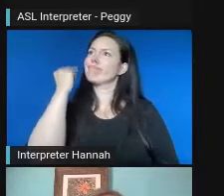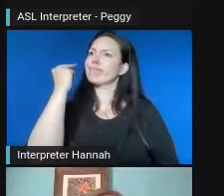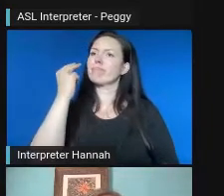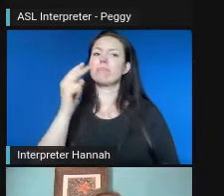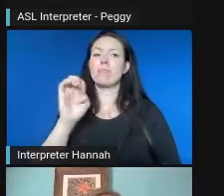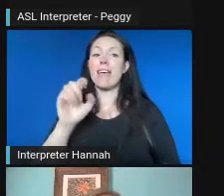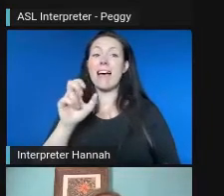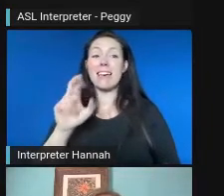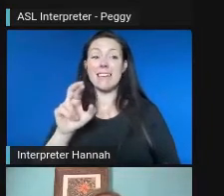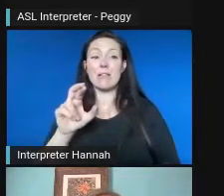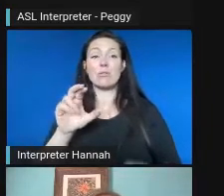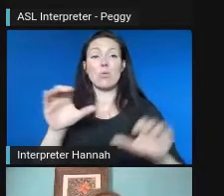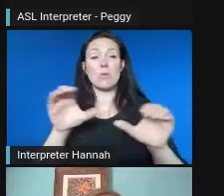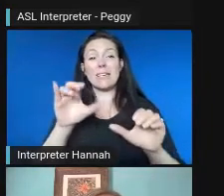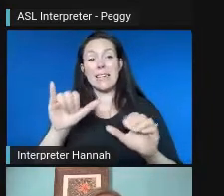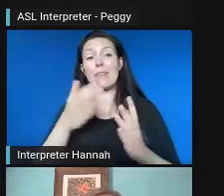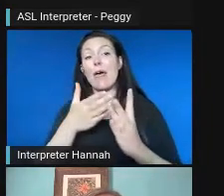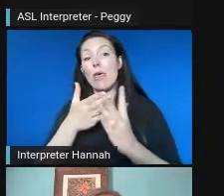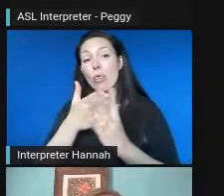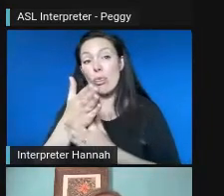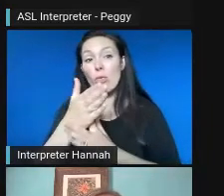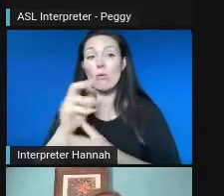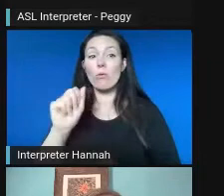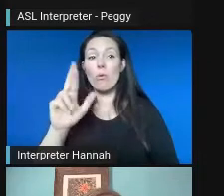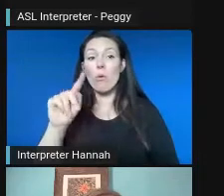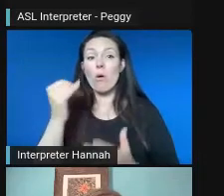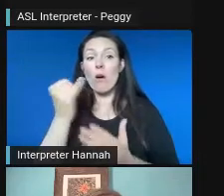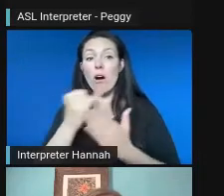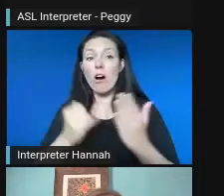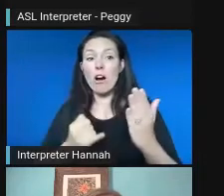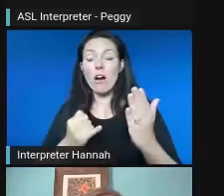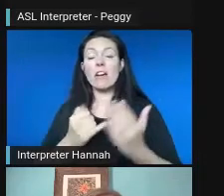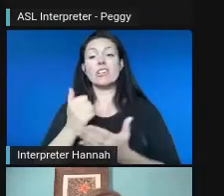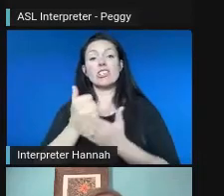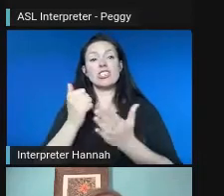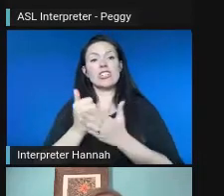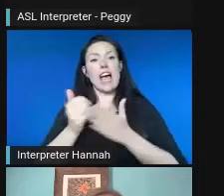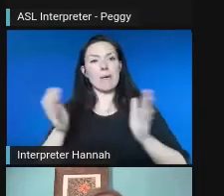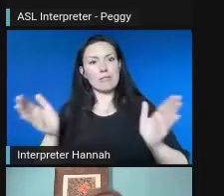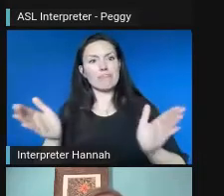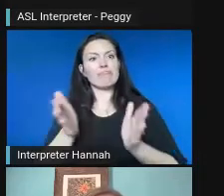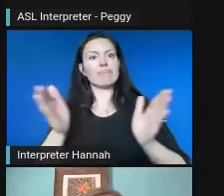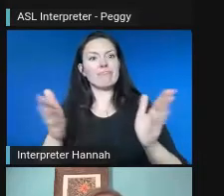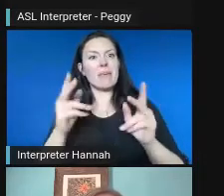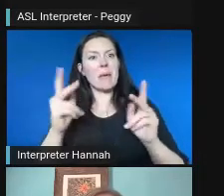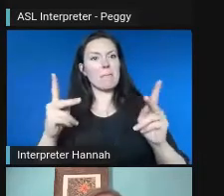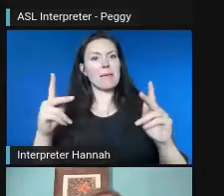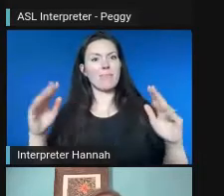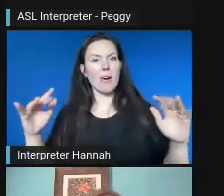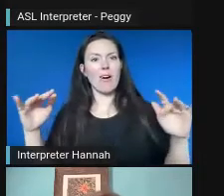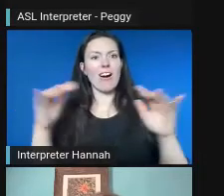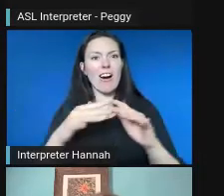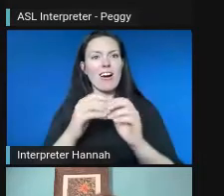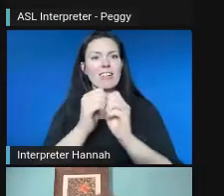through the art is bring people together and create really almost an attraction that was memorable, that,